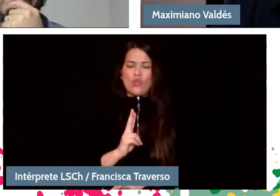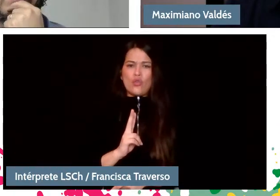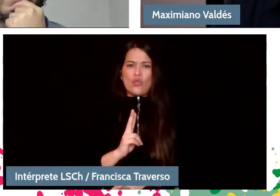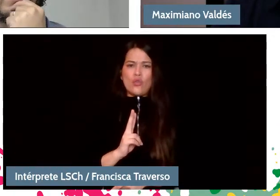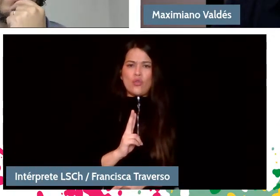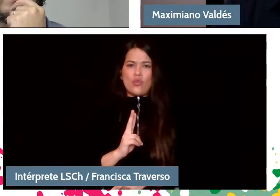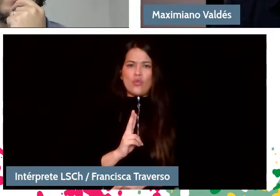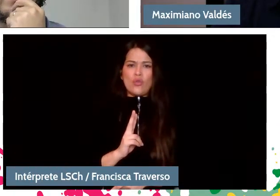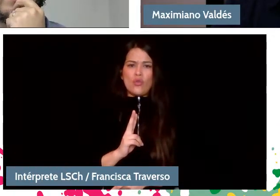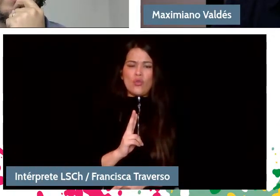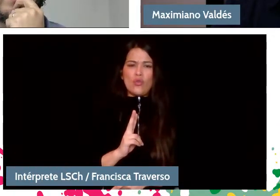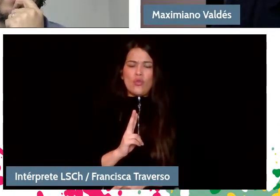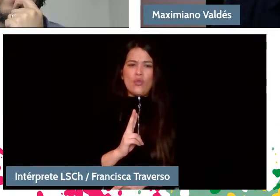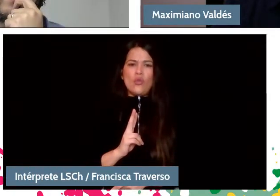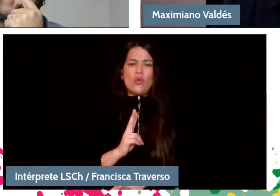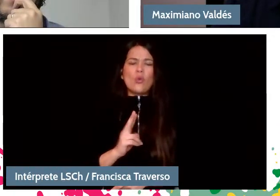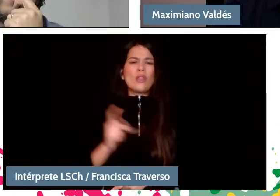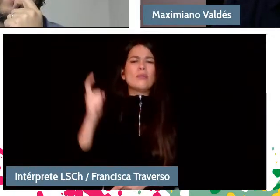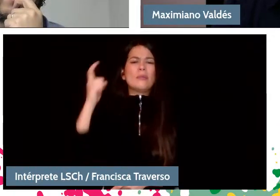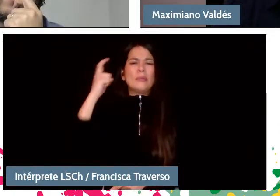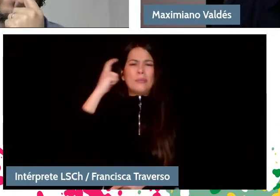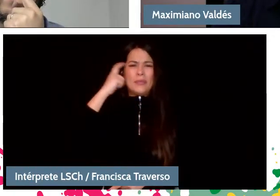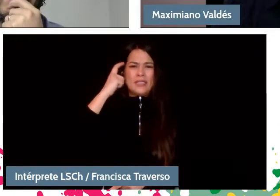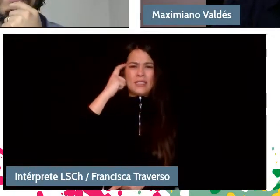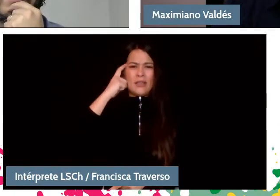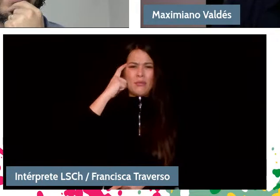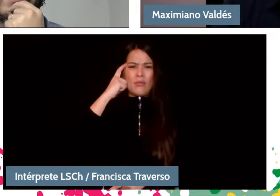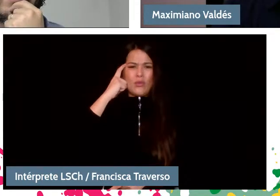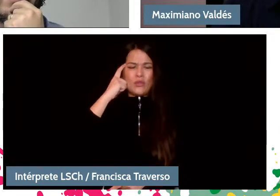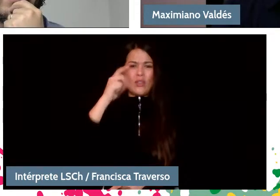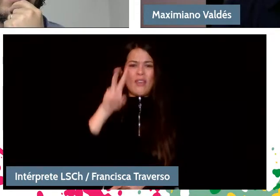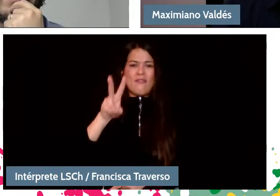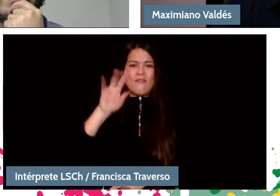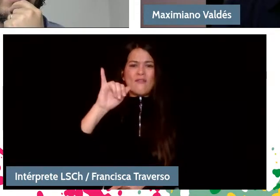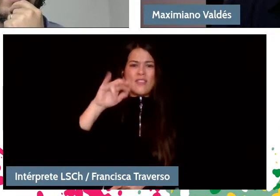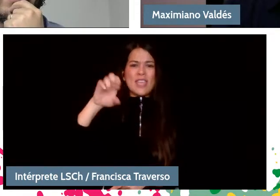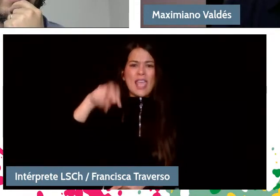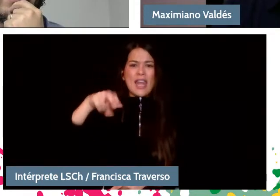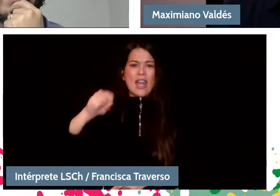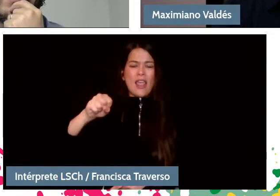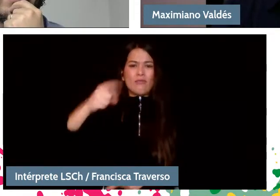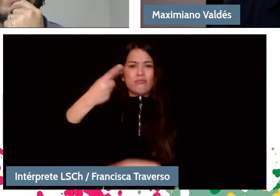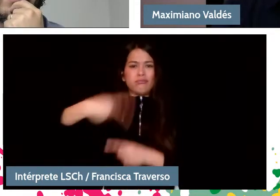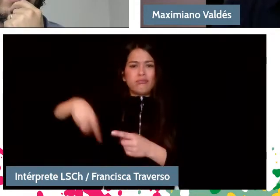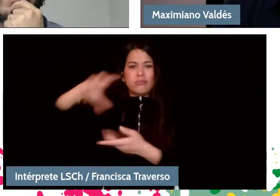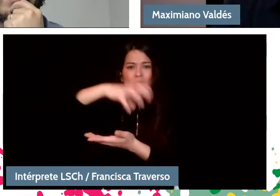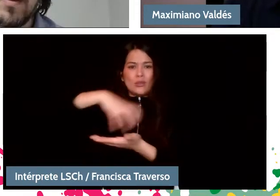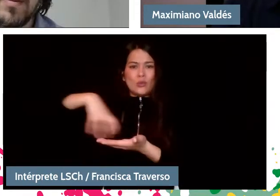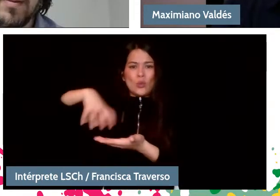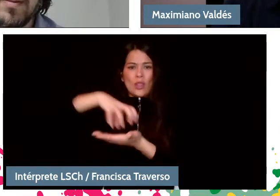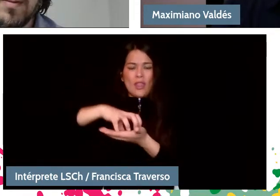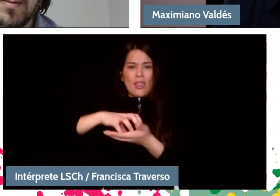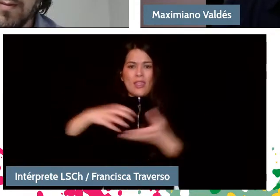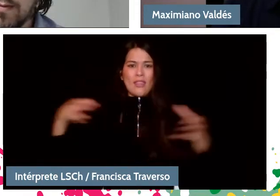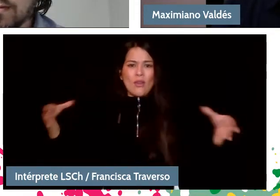naturally, when we think of the Vienna Philharmonic, it is an orchestra that not only plays very well, it fulfills a role and that role,